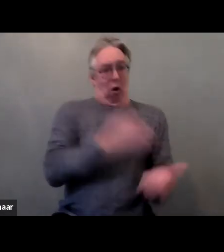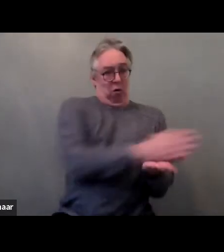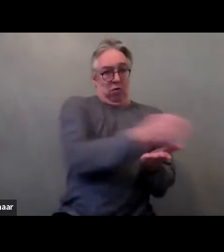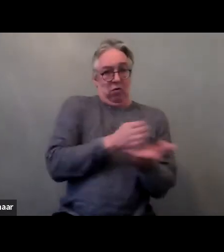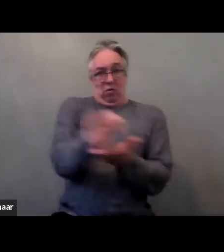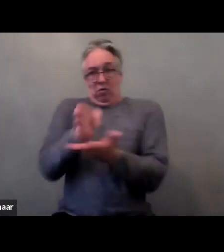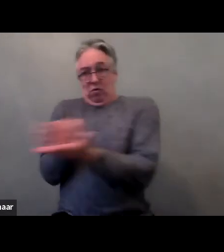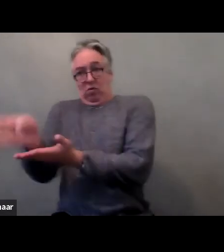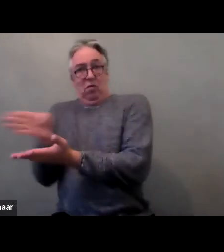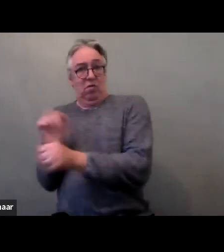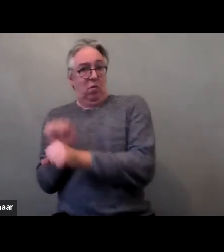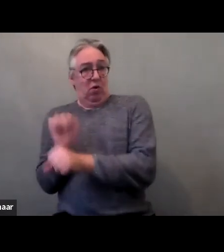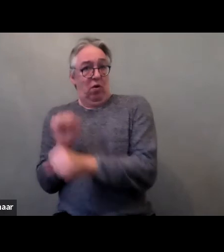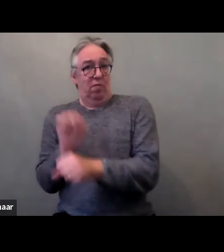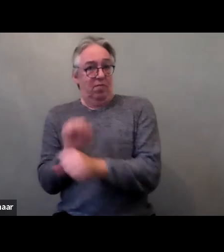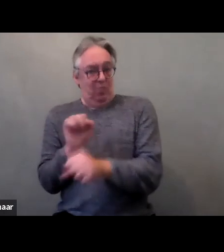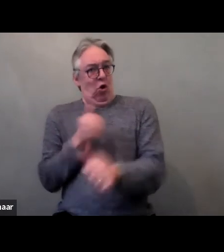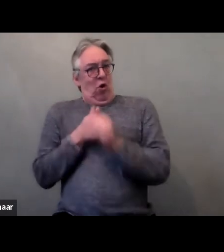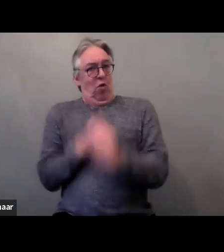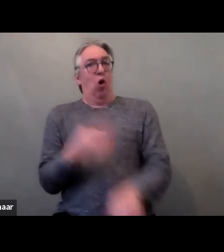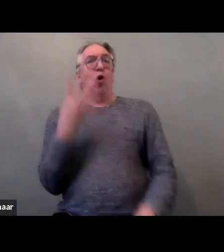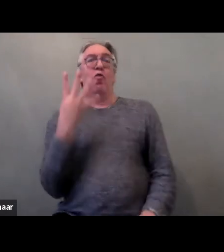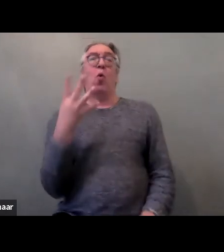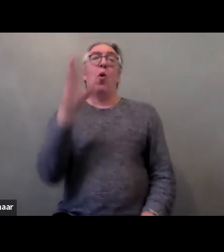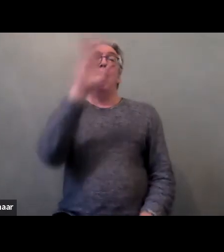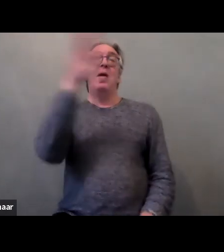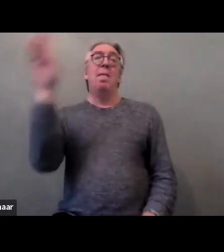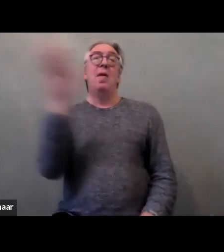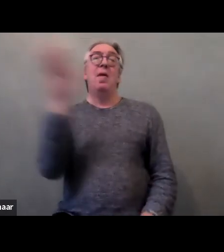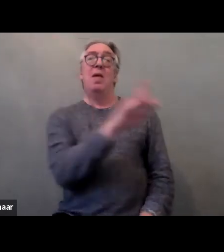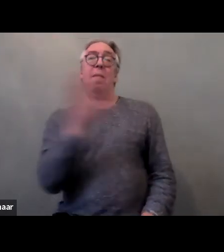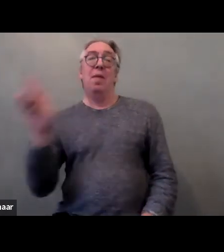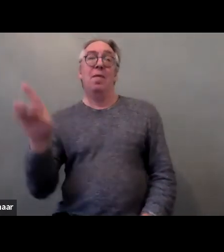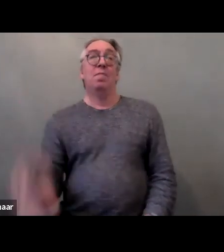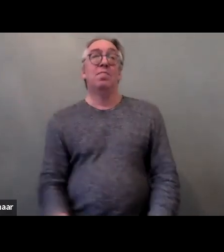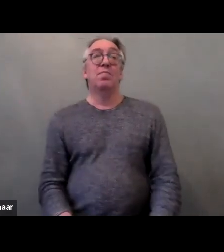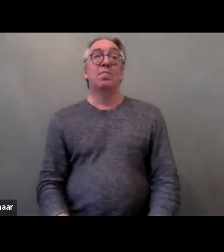based on these four P's that refer to the macro areas in society